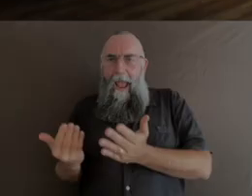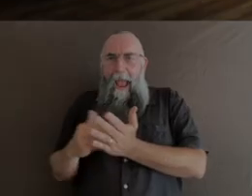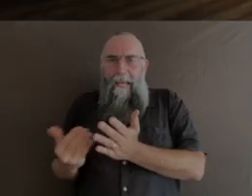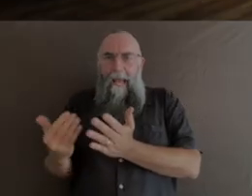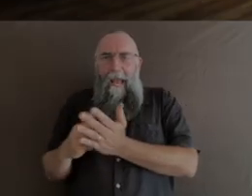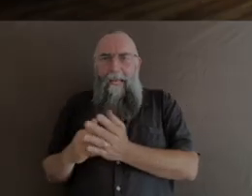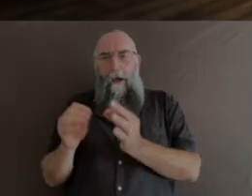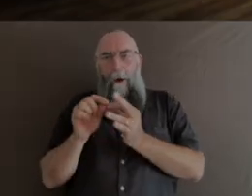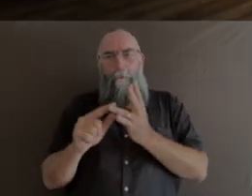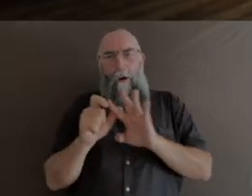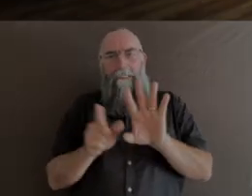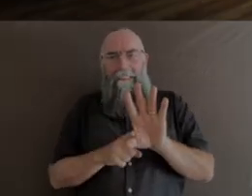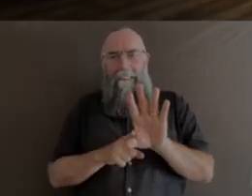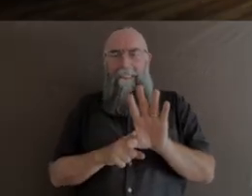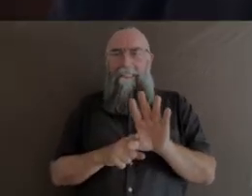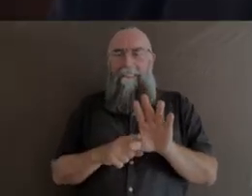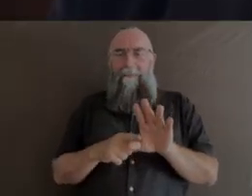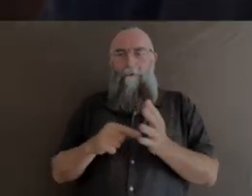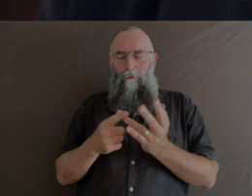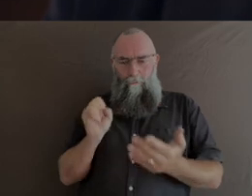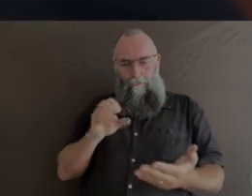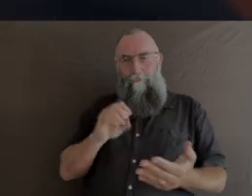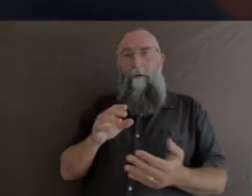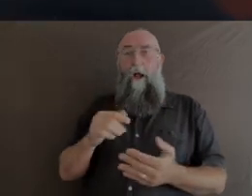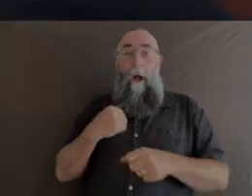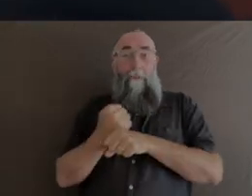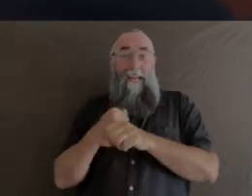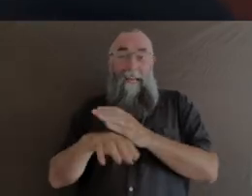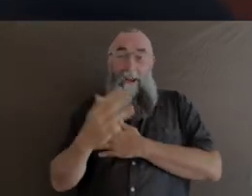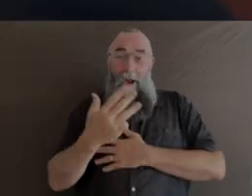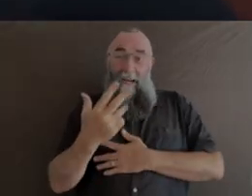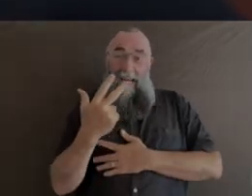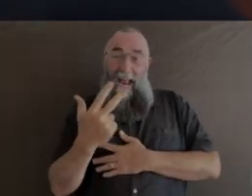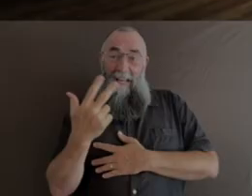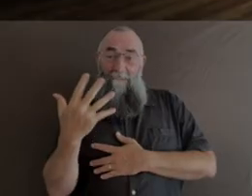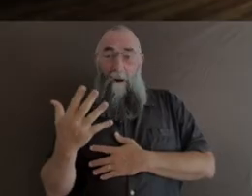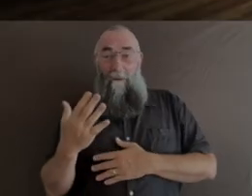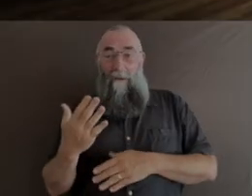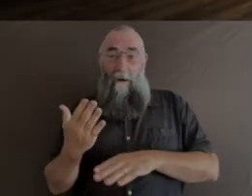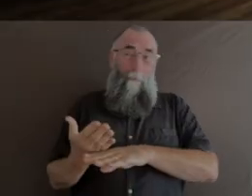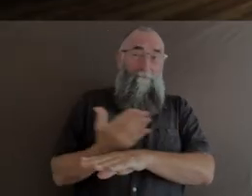And what year are we talking about? We're talking 1985. Way before I even had a computer. Scissors and glue.